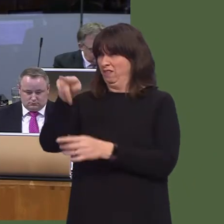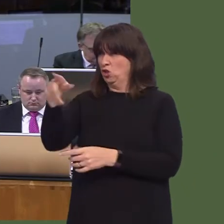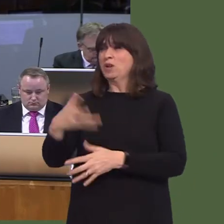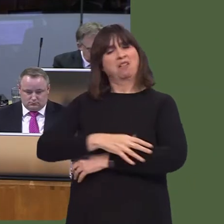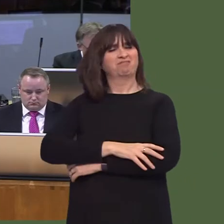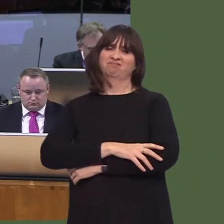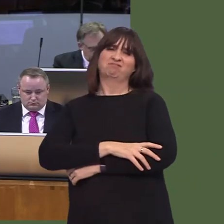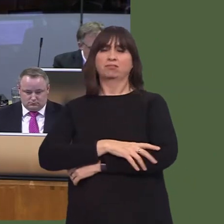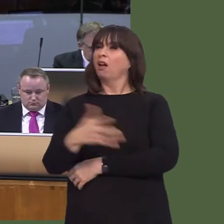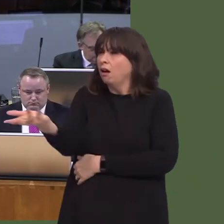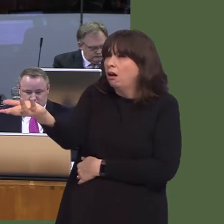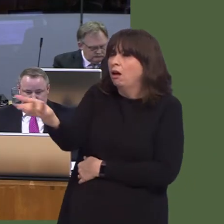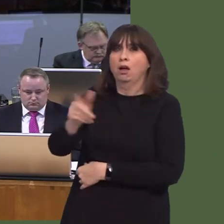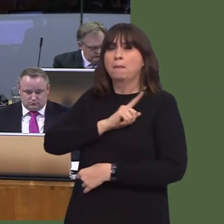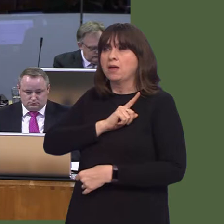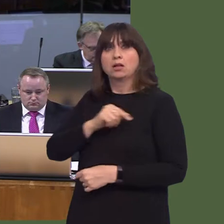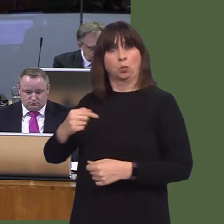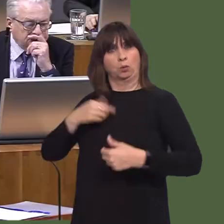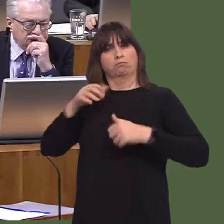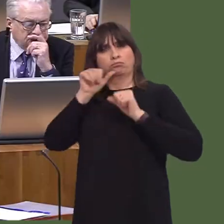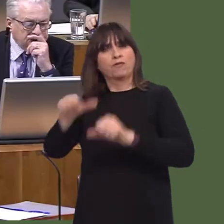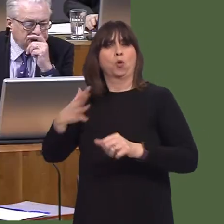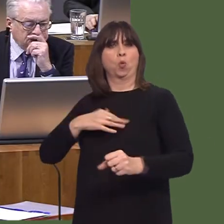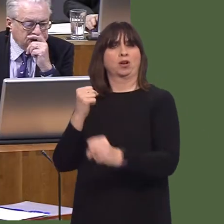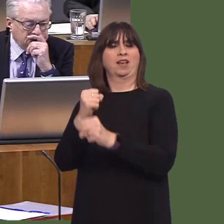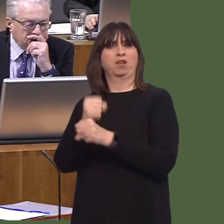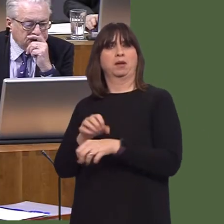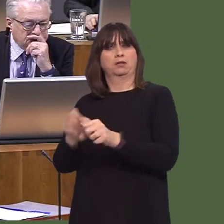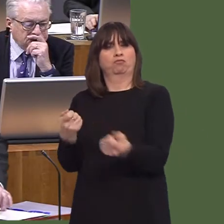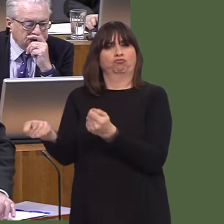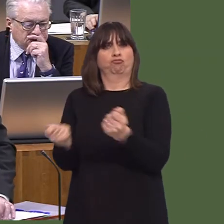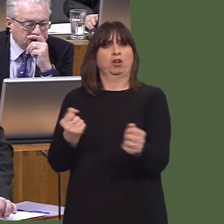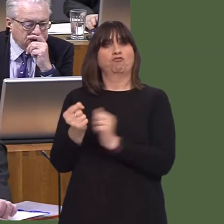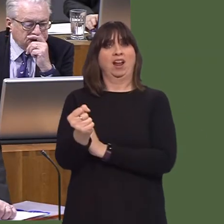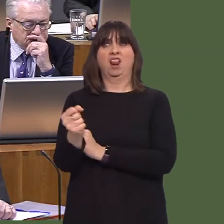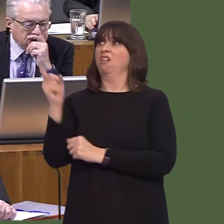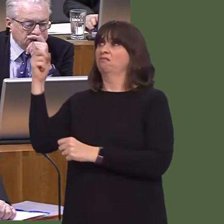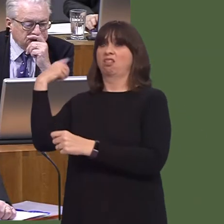their balance sheets because of the higher tax environment that your Government is putting forward. So, do you believe that the tax environment that you will be creating here in Wales will